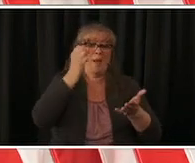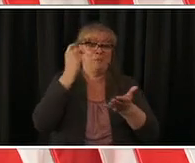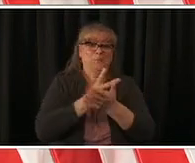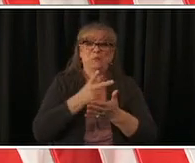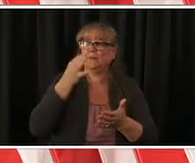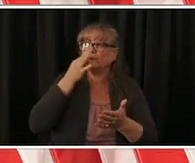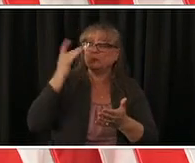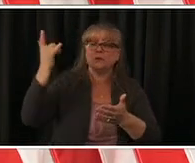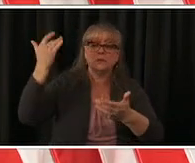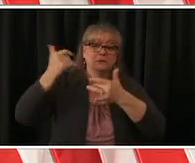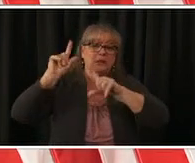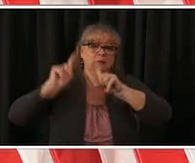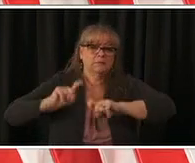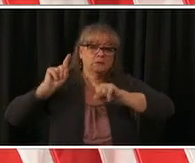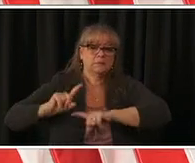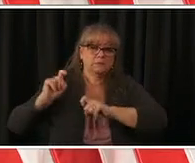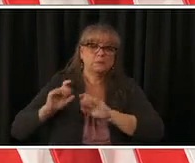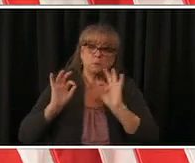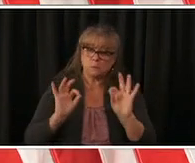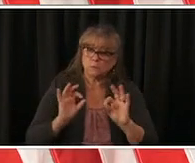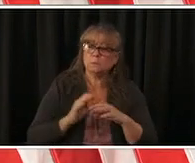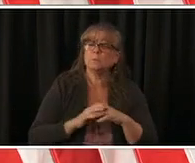over summer if it's approved in time for kids to return to school and fall